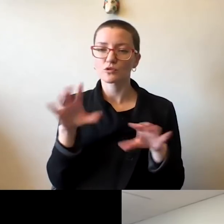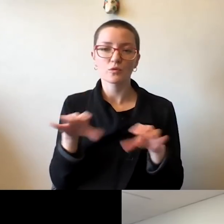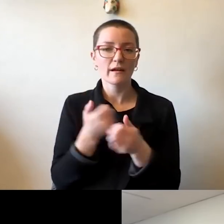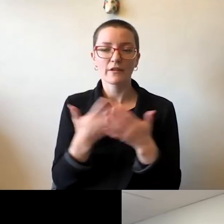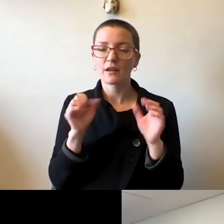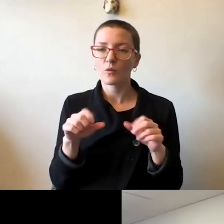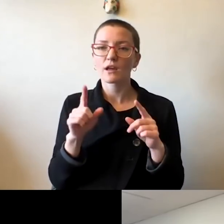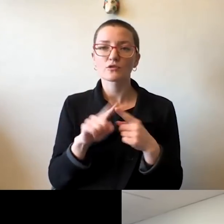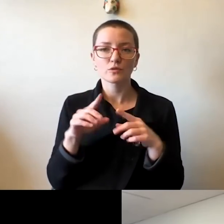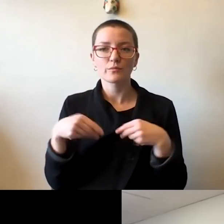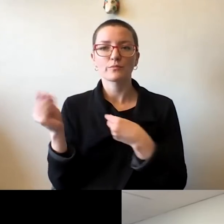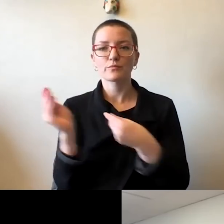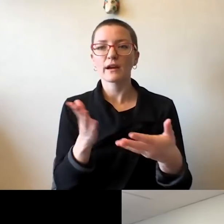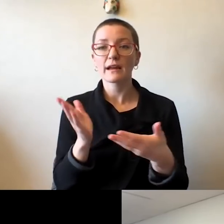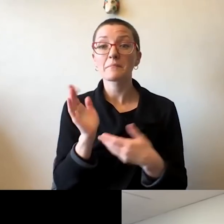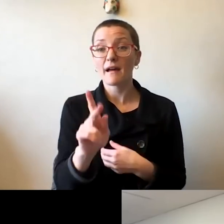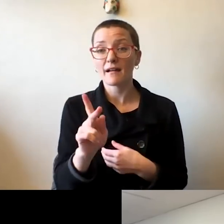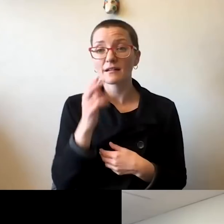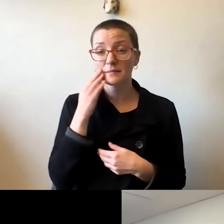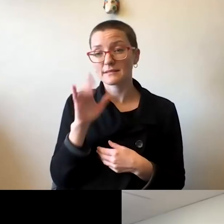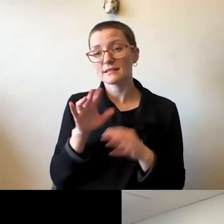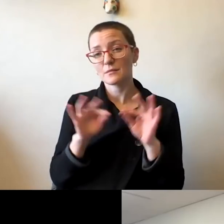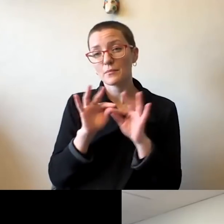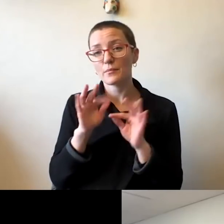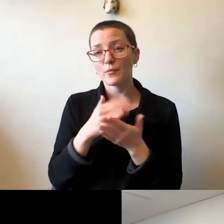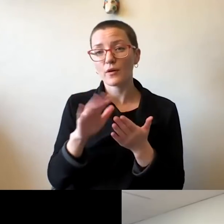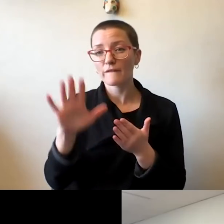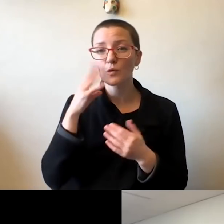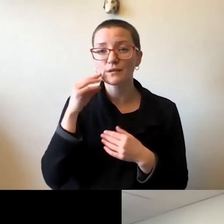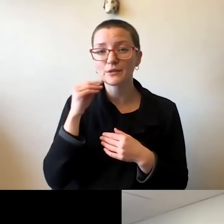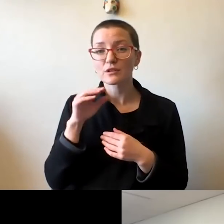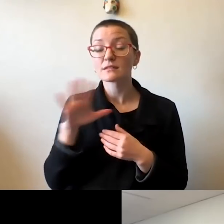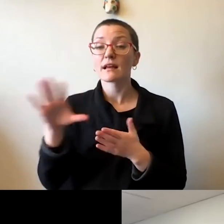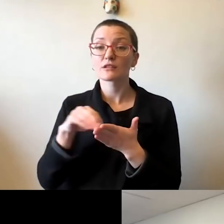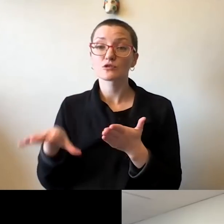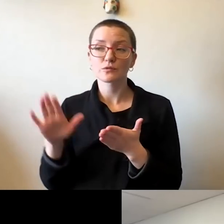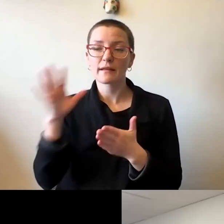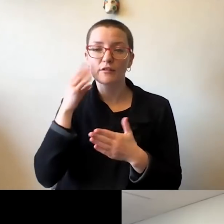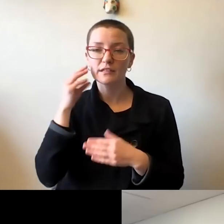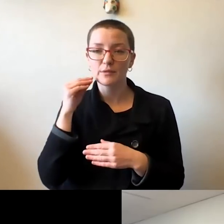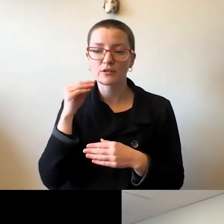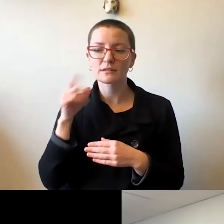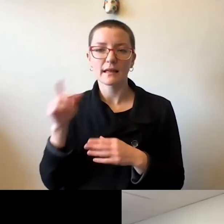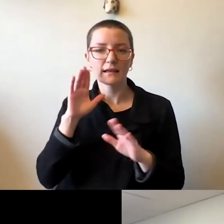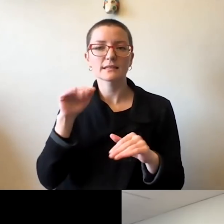to do so because that's a critical part of the experiences that our students expect as they navigate this university